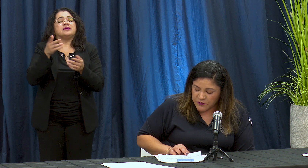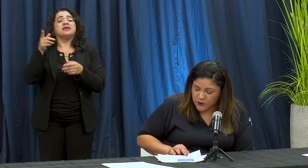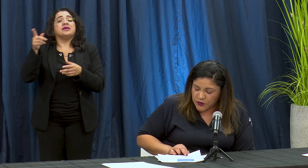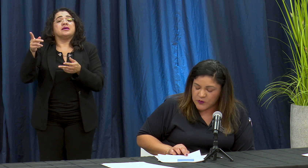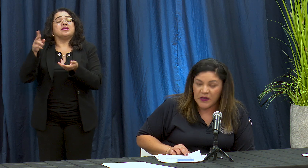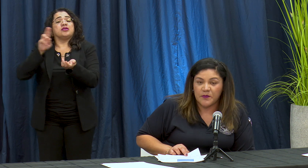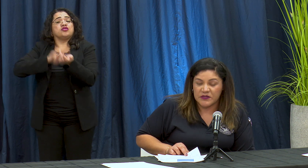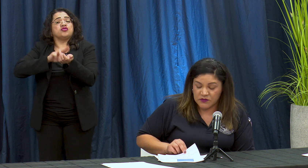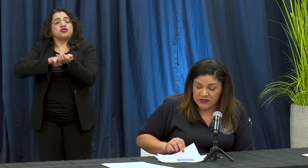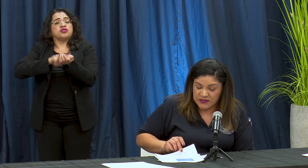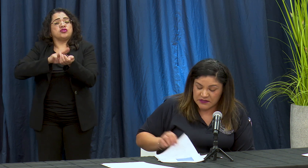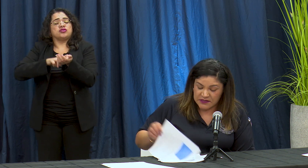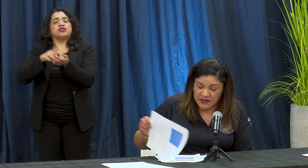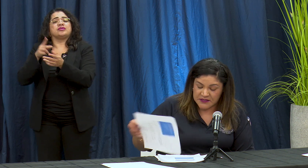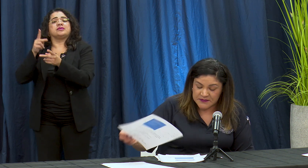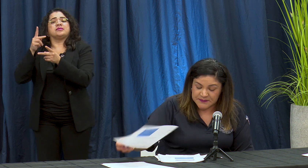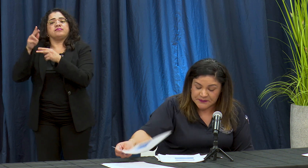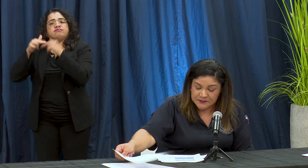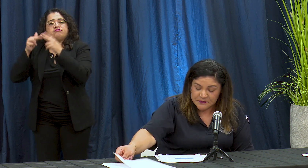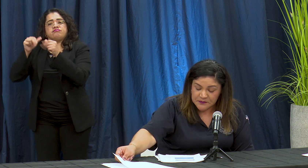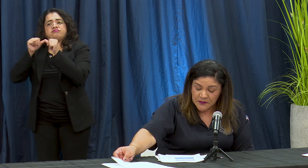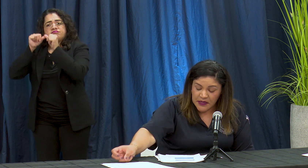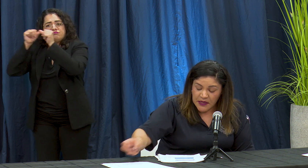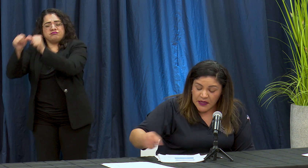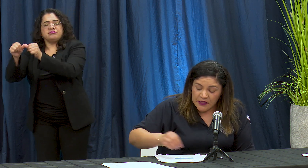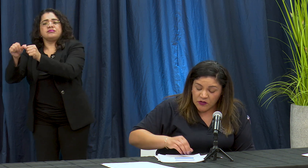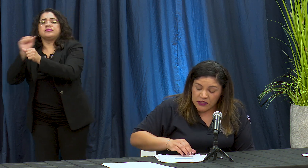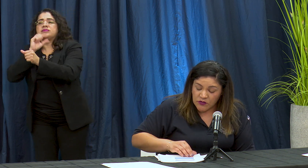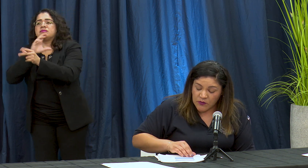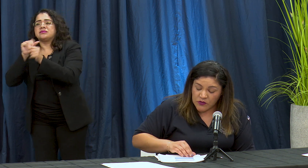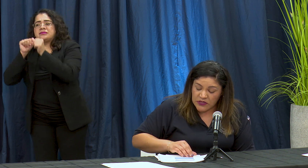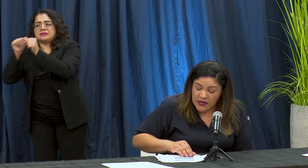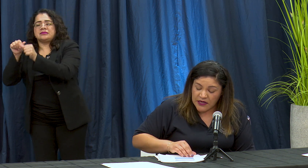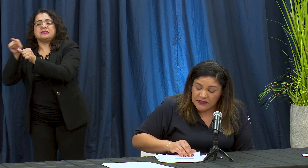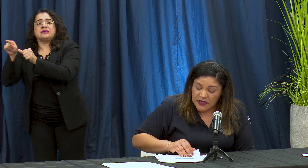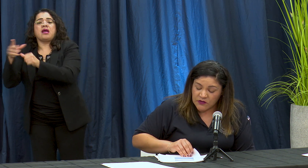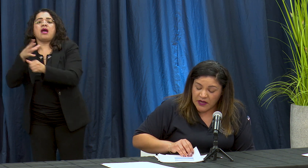refugee OHS para personas necesitas continued ahmo's analyze ando la